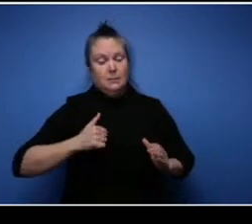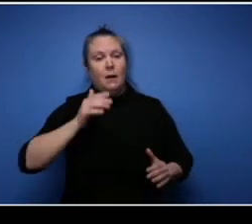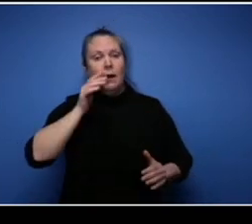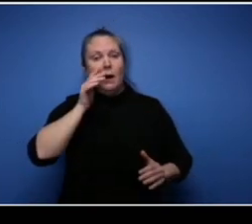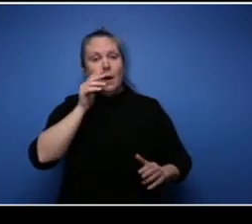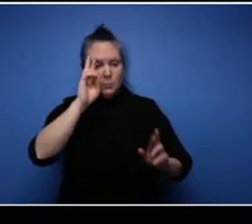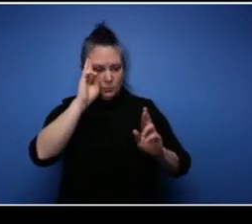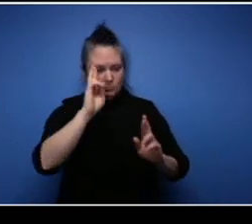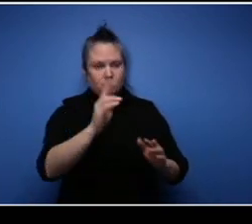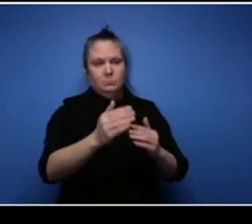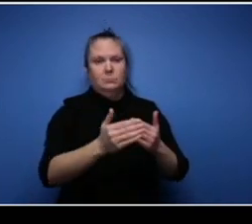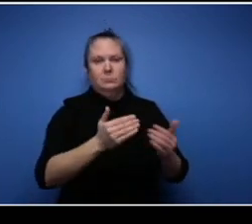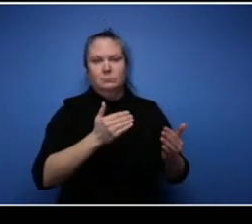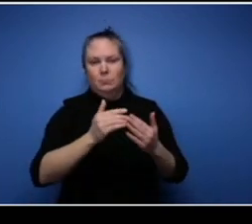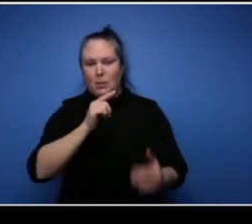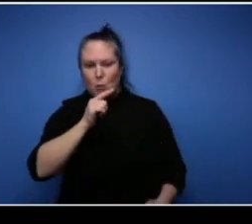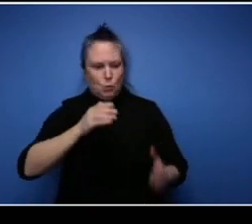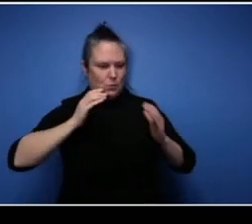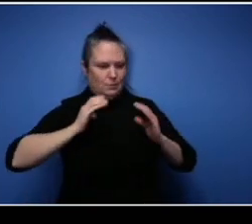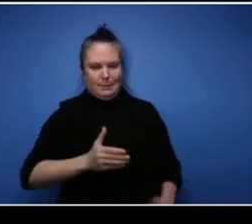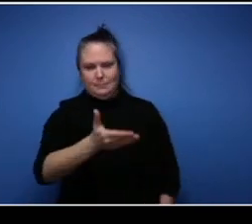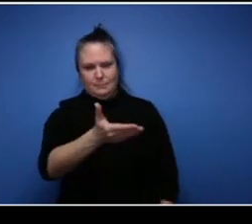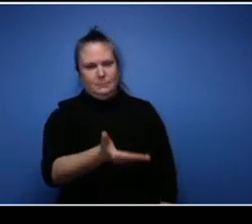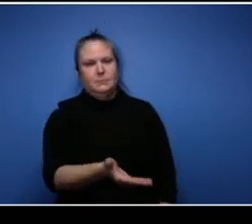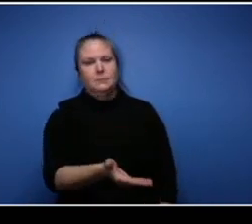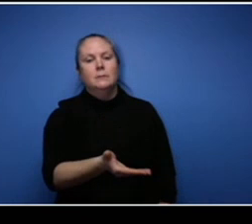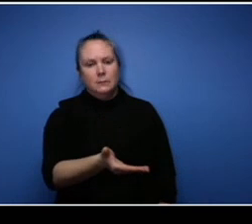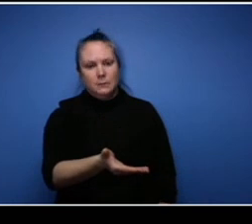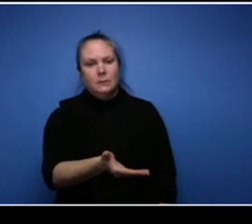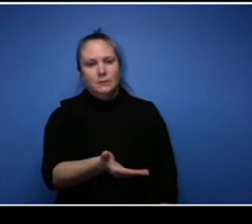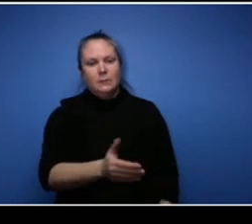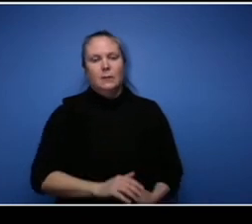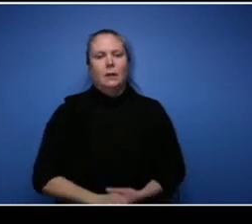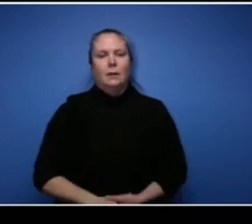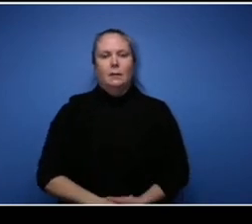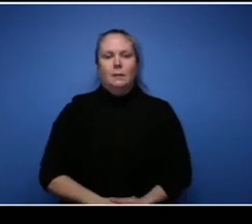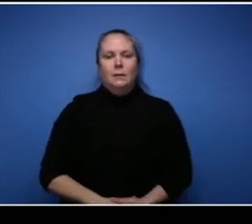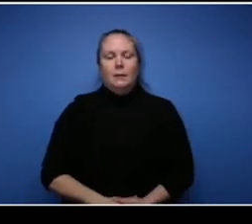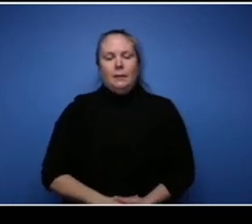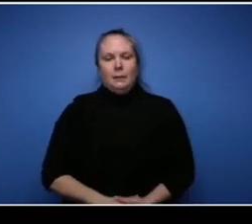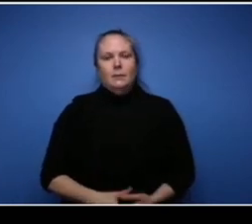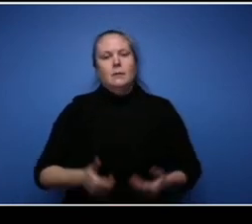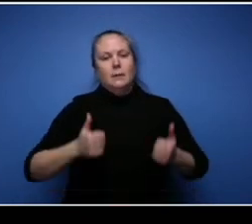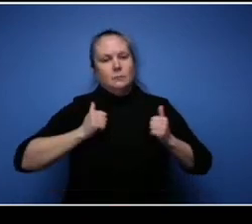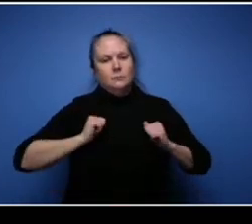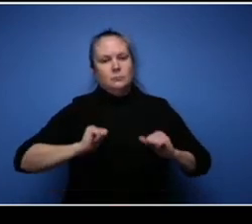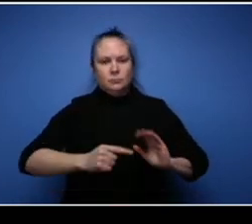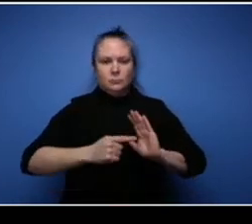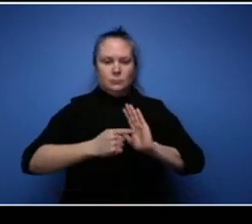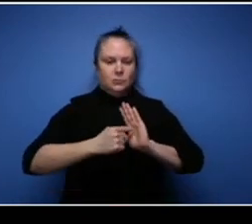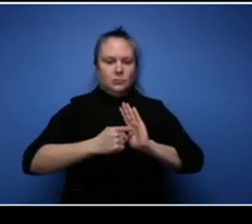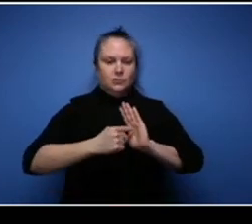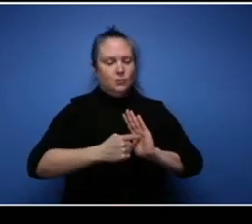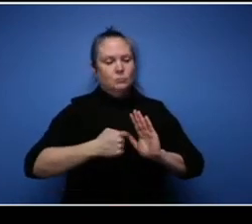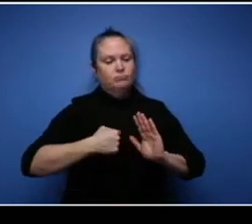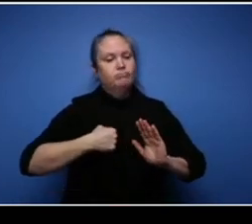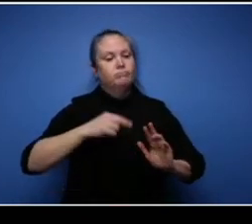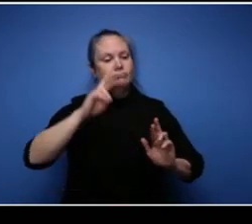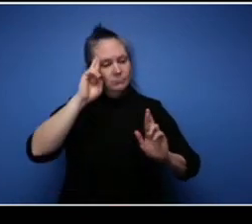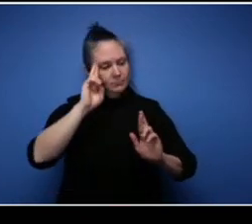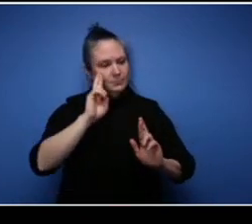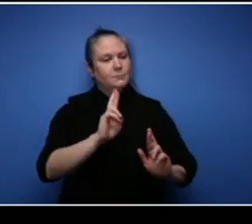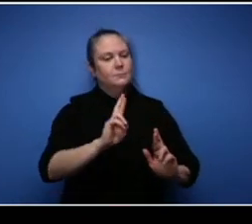I'm dealing with I tried to um show them the respect and rise above the ignorance that's